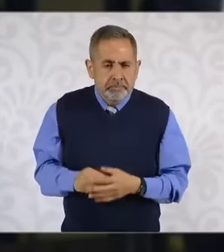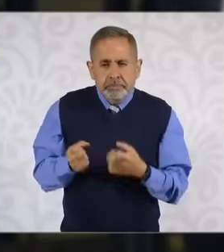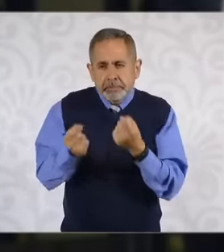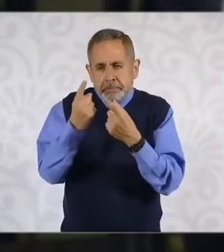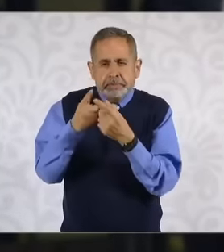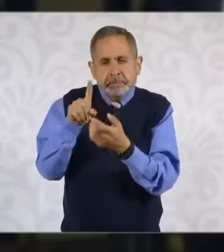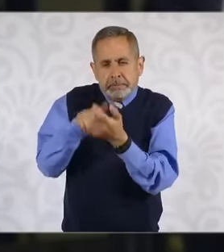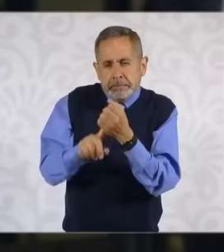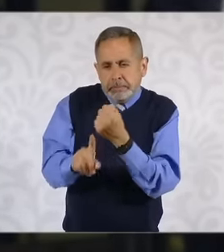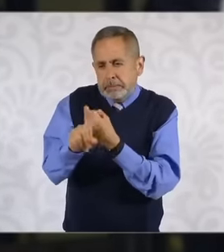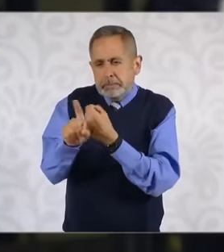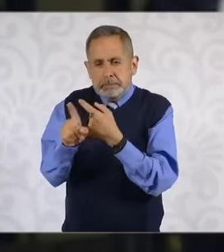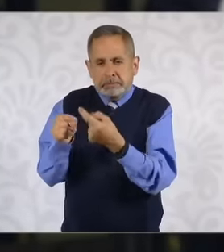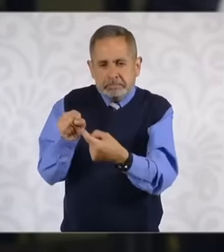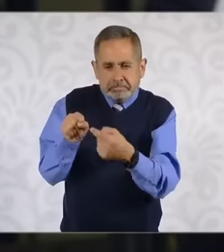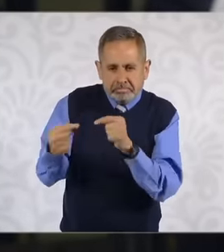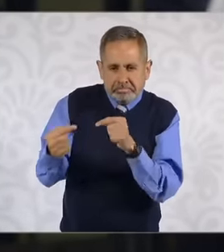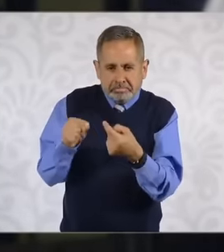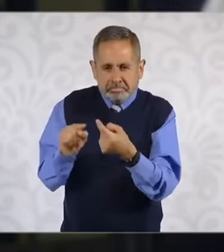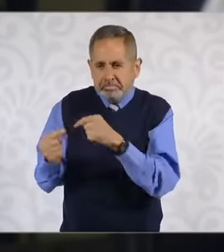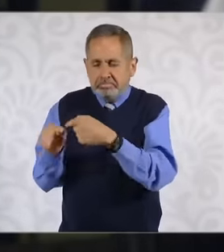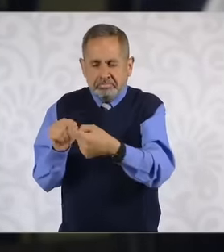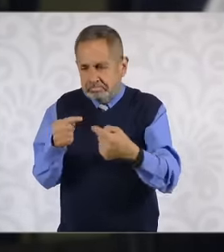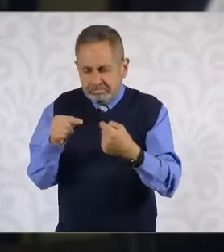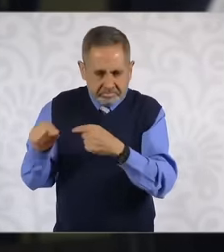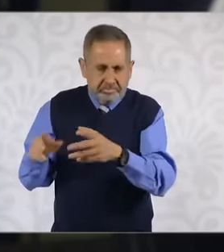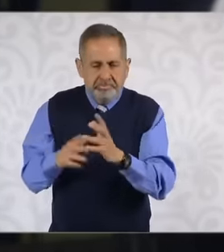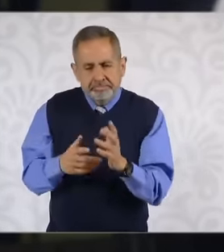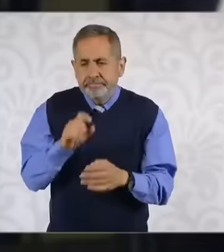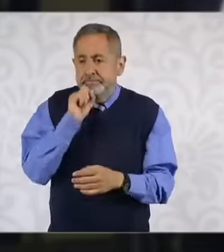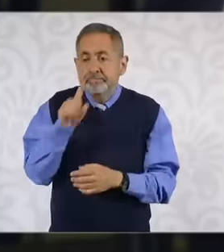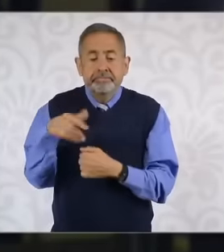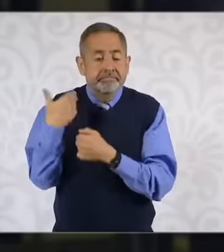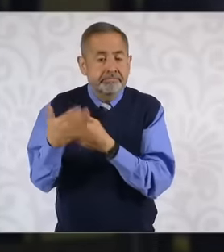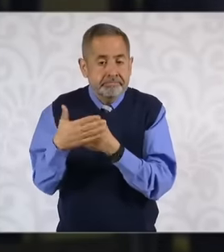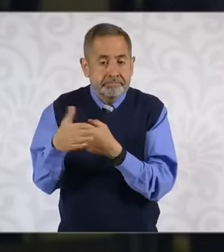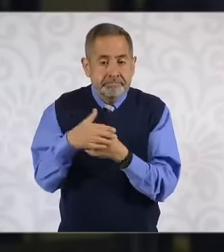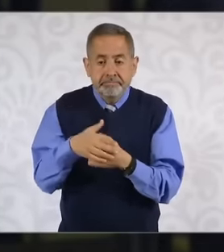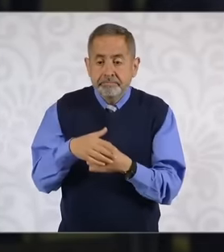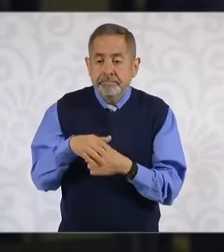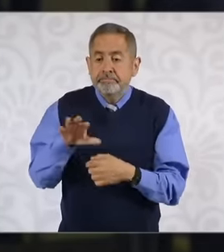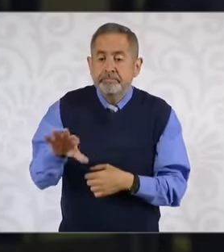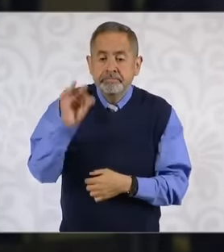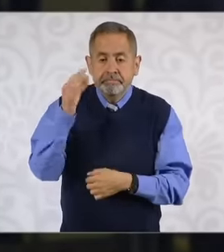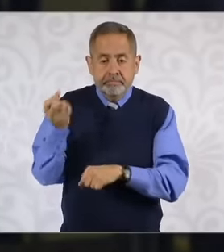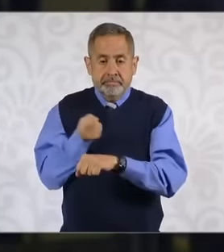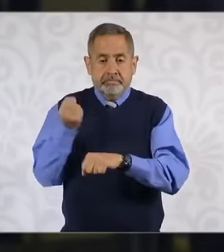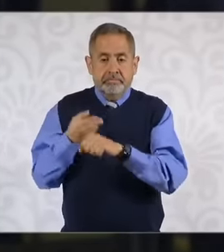internal conflicts where they are also disputing uh the secretariat that would take the position of